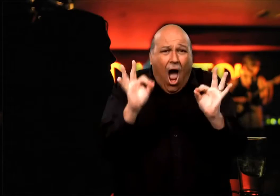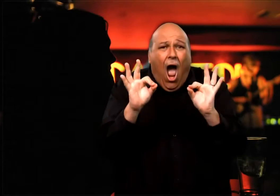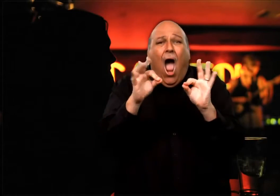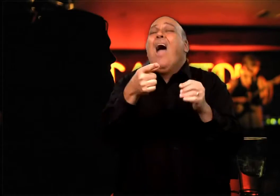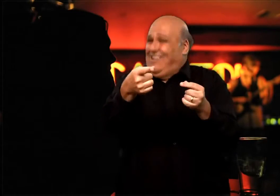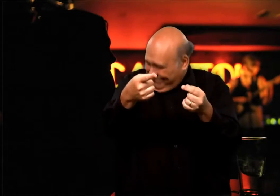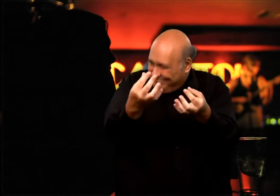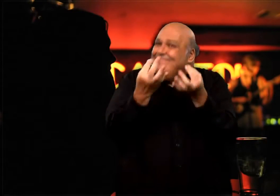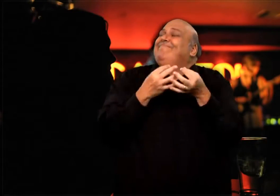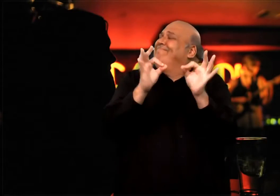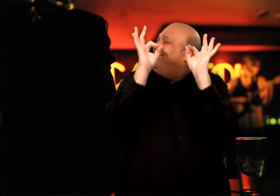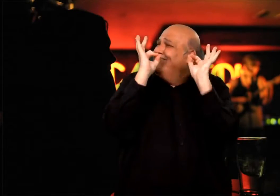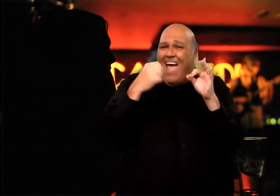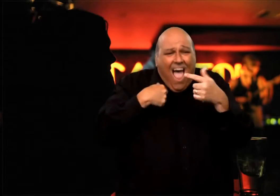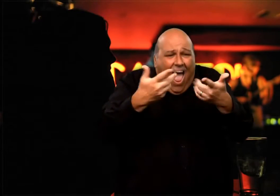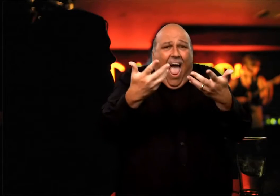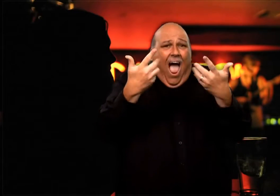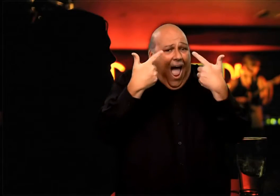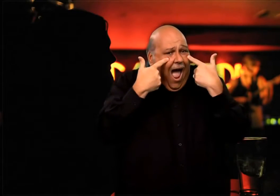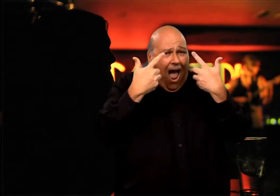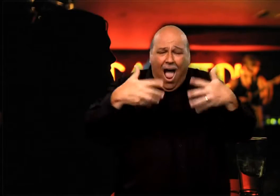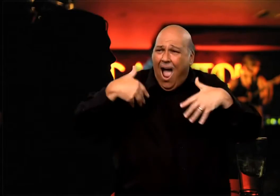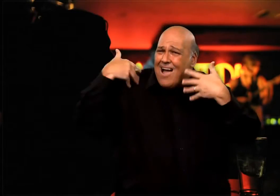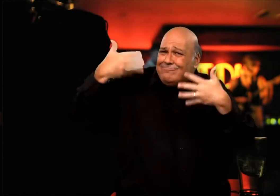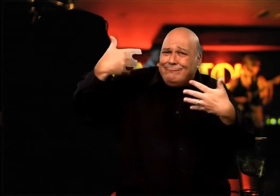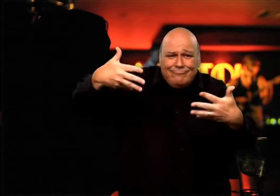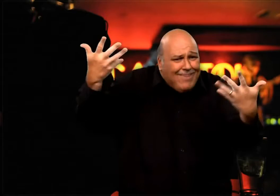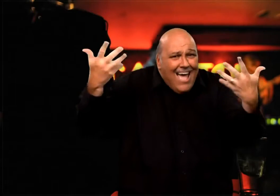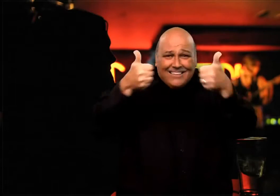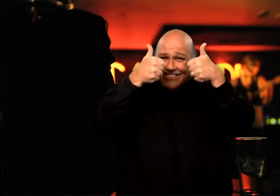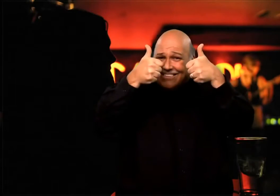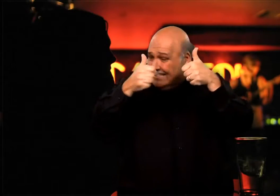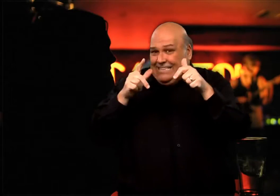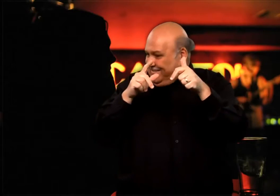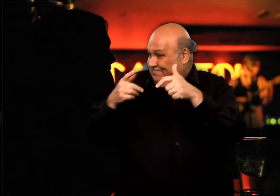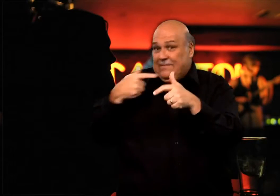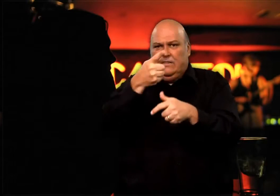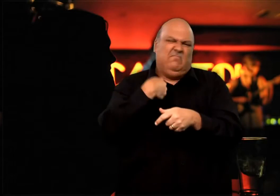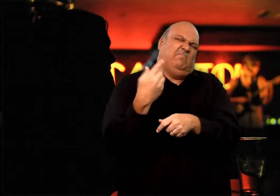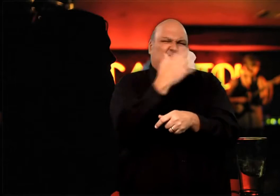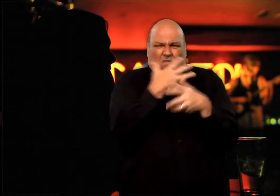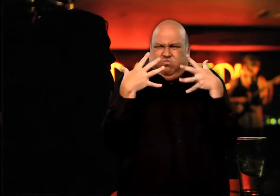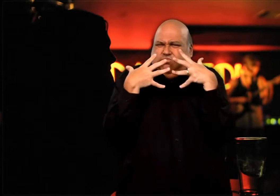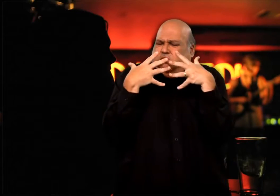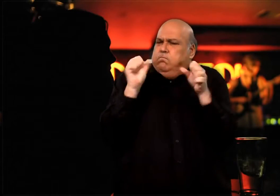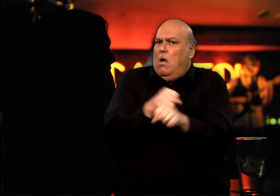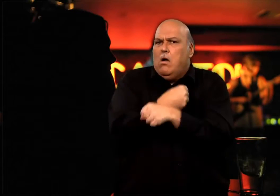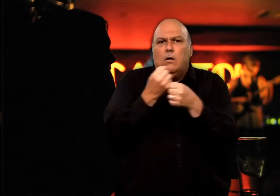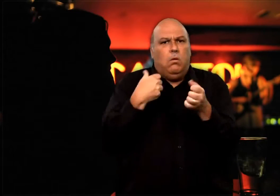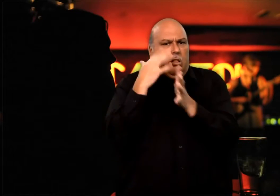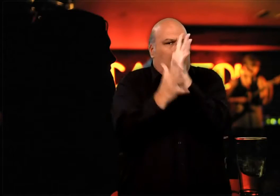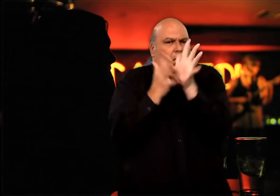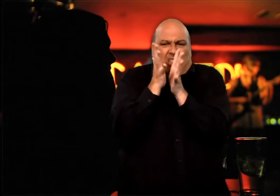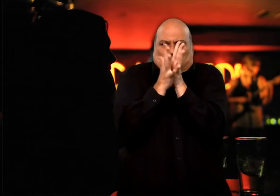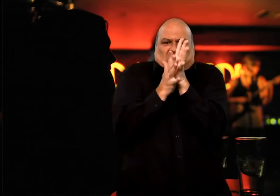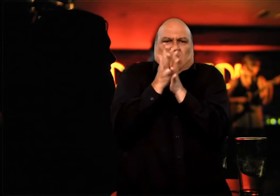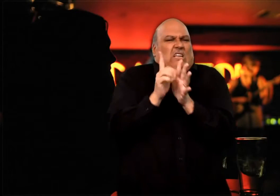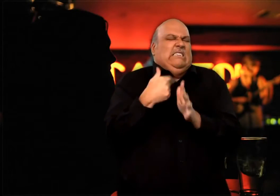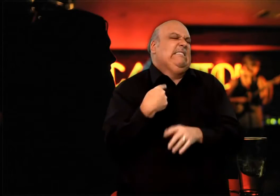for them and that it was mine to drink! I hugged Blair and we greeted each other warmly. It's been awhile since we last met. I told her that